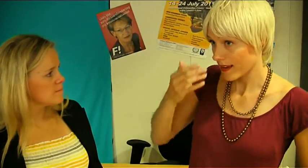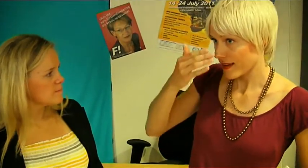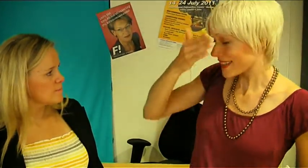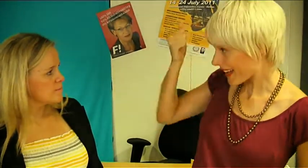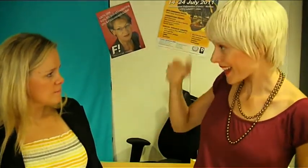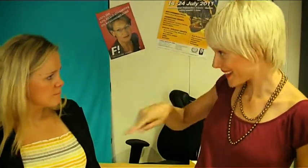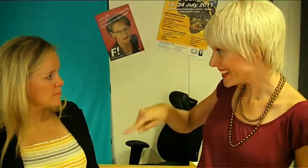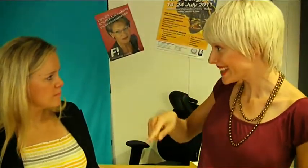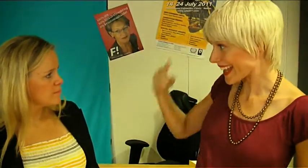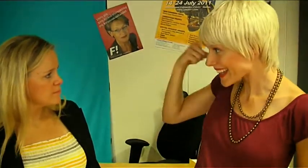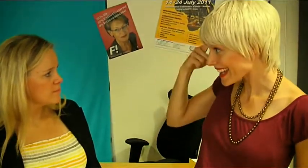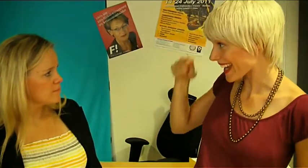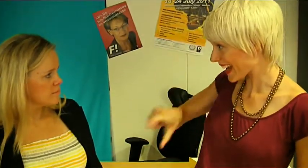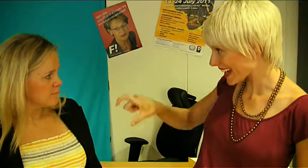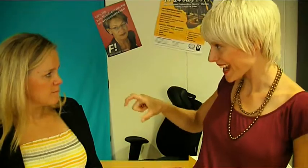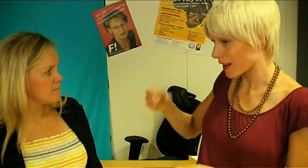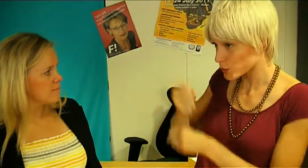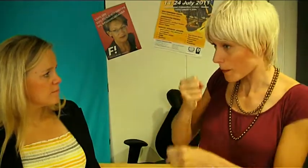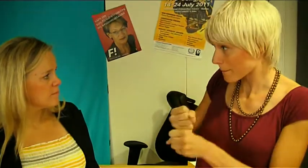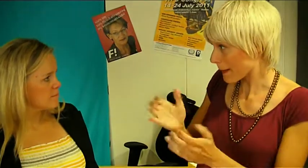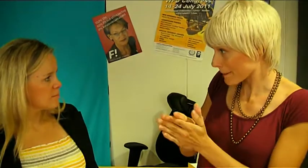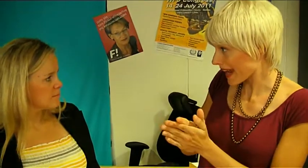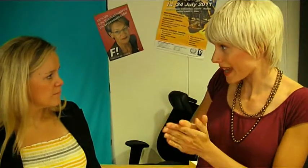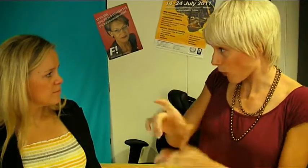Would you like to work with us?